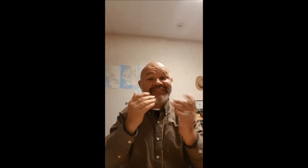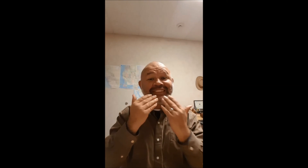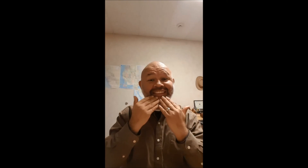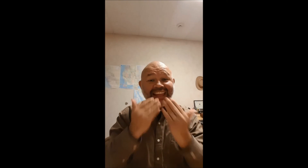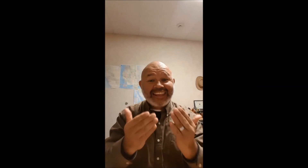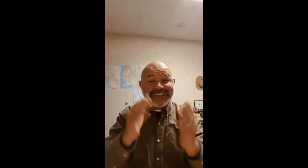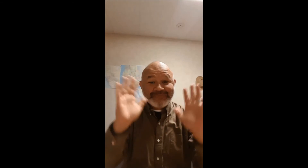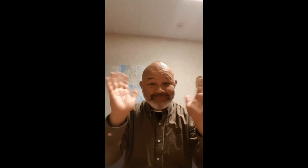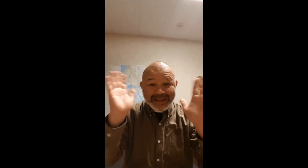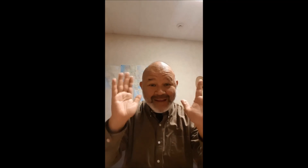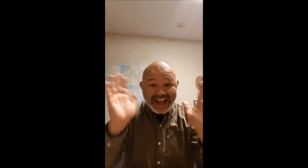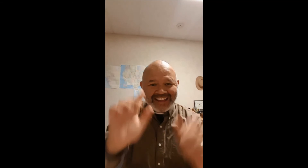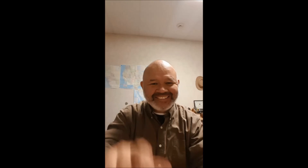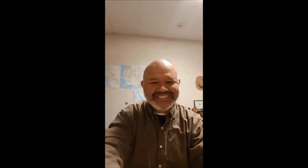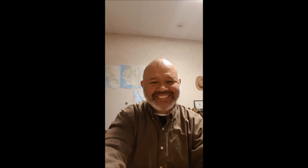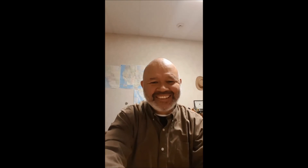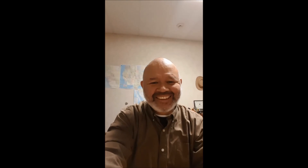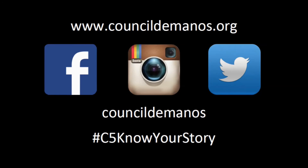Thank you and good bye. Gracias y adiós.